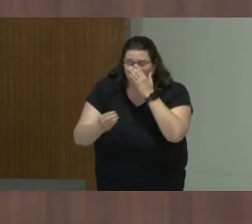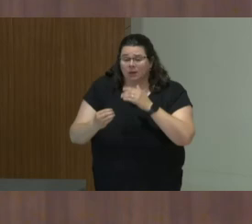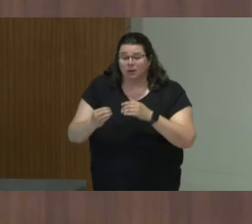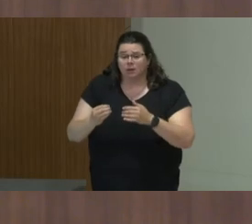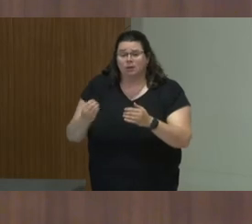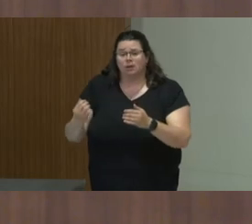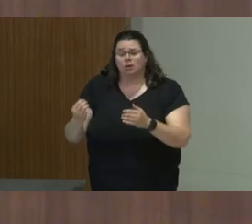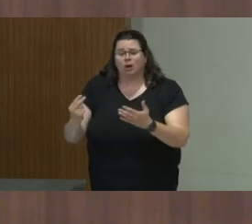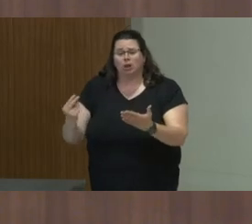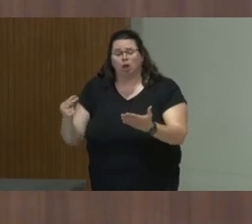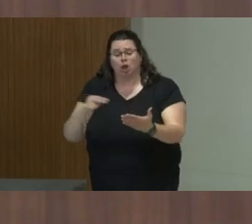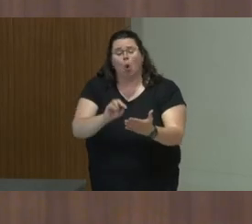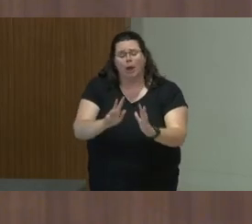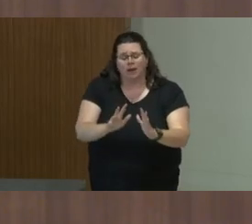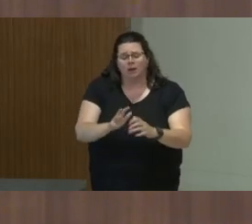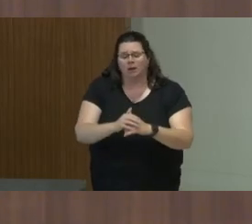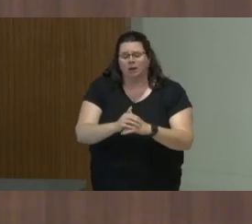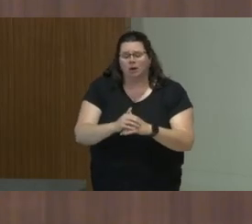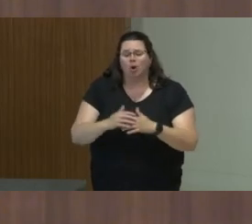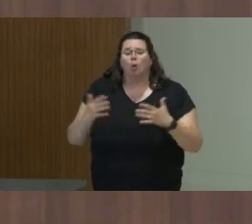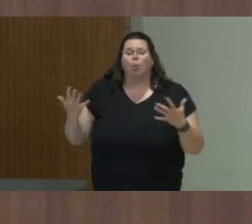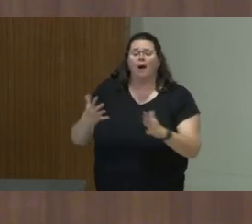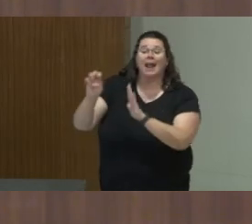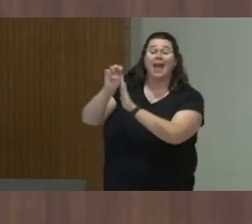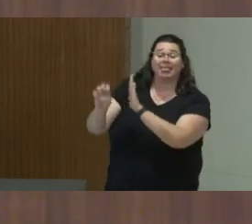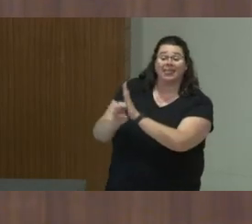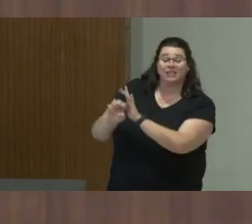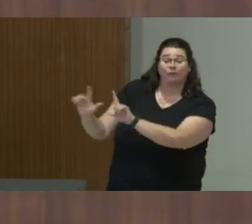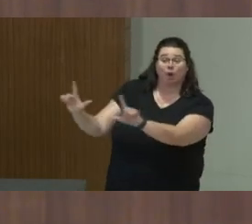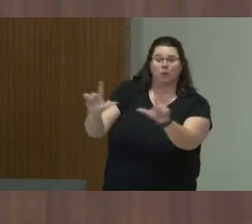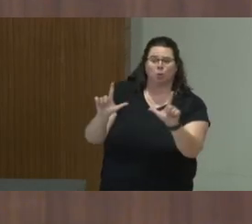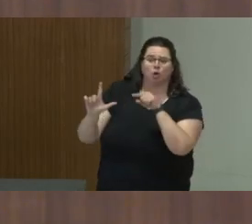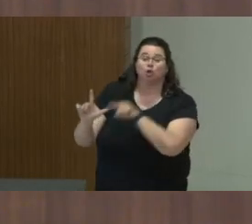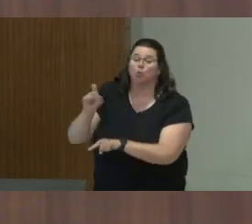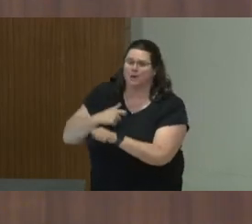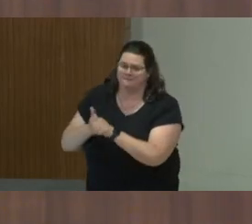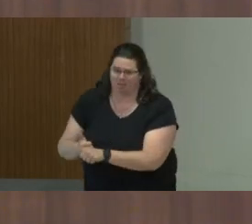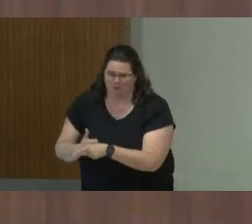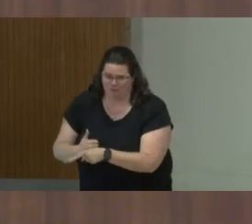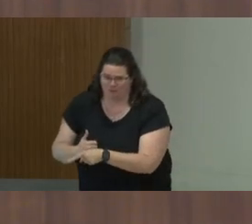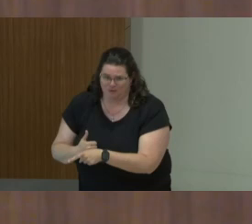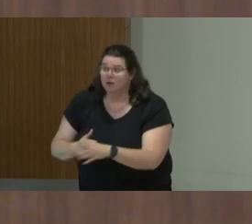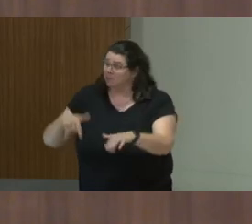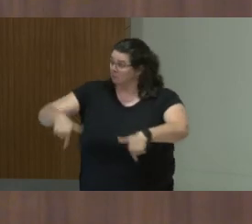what kind of inherent ethics framework should we be considering? Because at the moment when we're talking about safeguarding policies and trainings